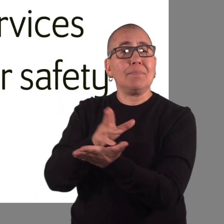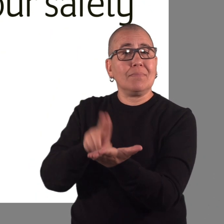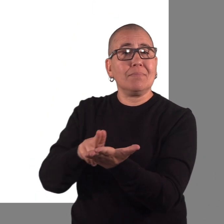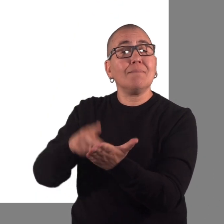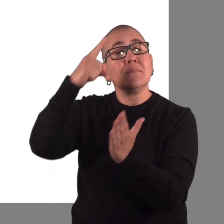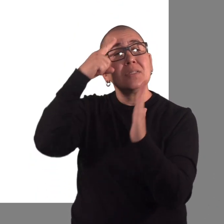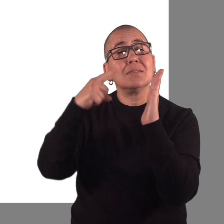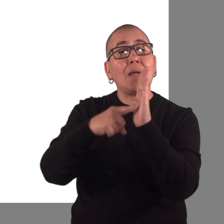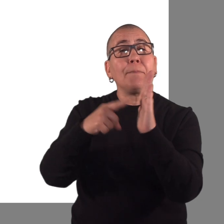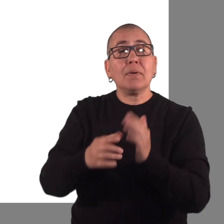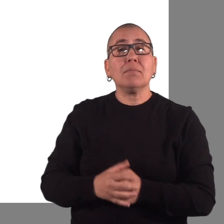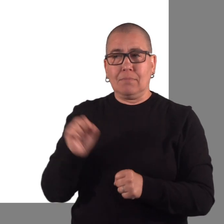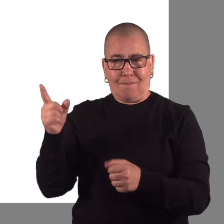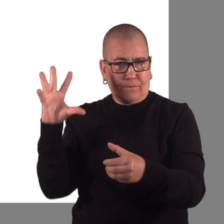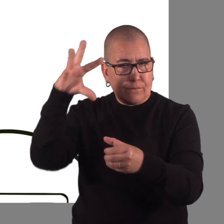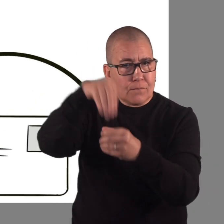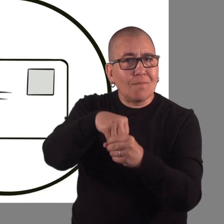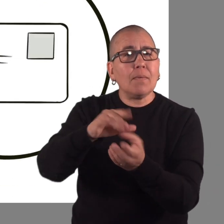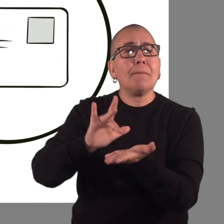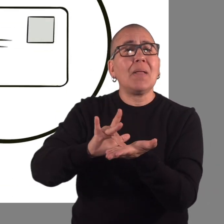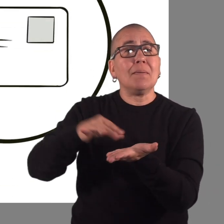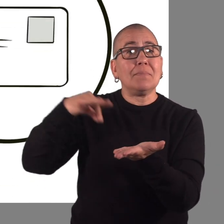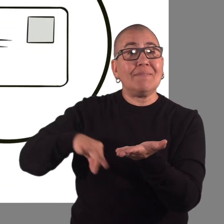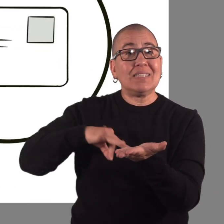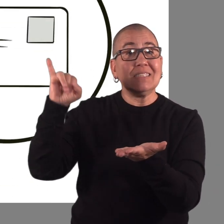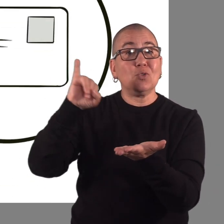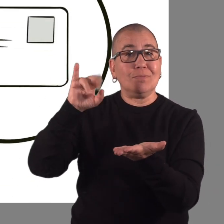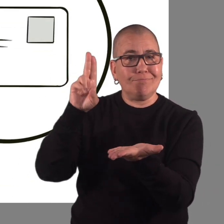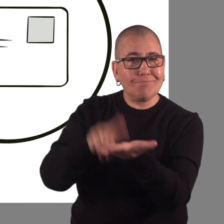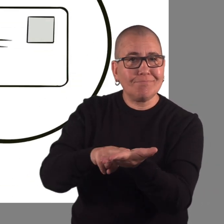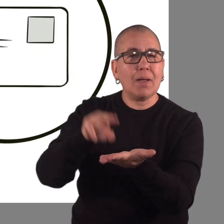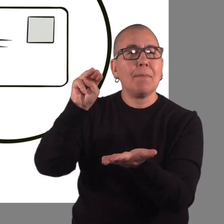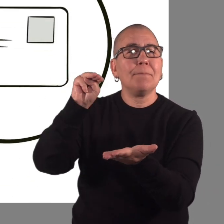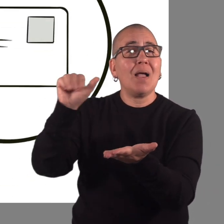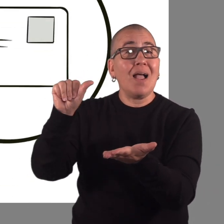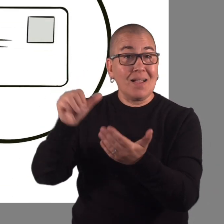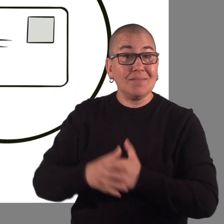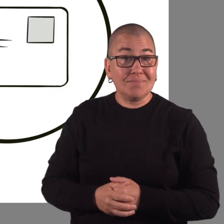such as managing benefits, like Medical Assistance.